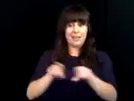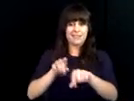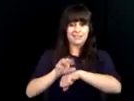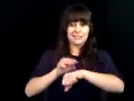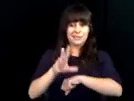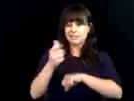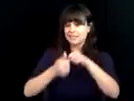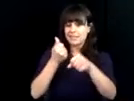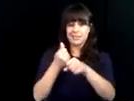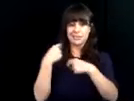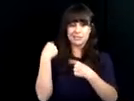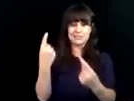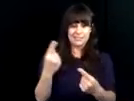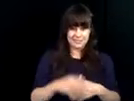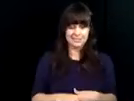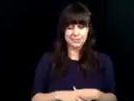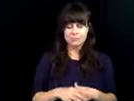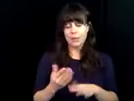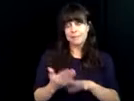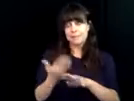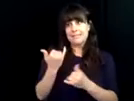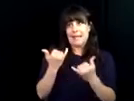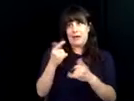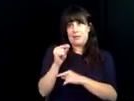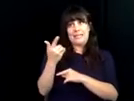to begin my career at dbvi as a